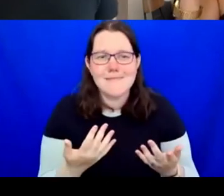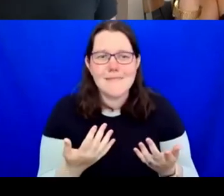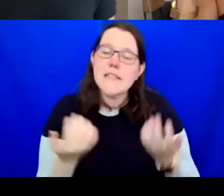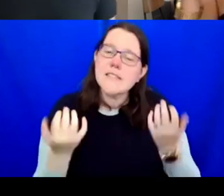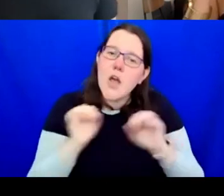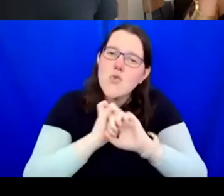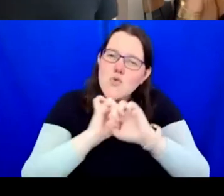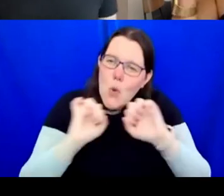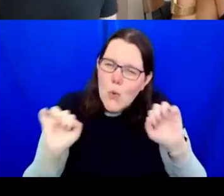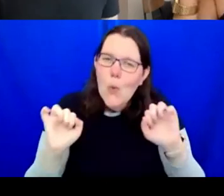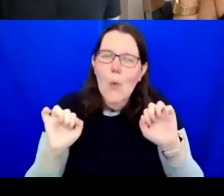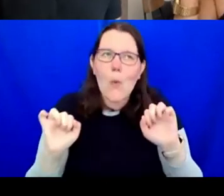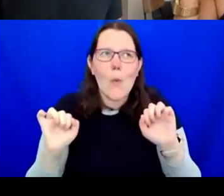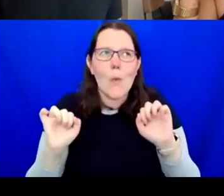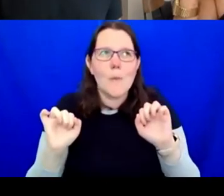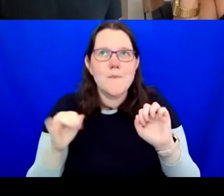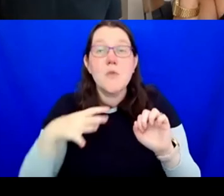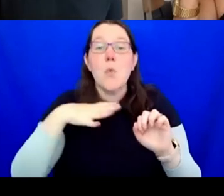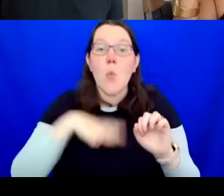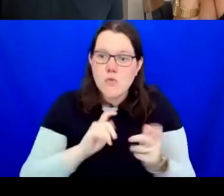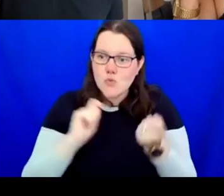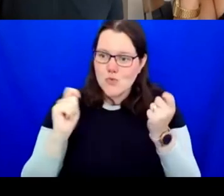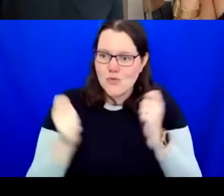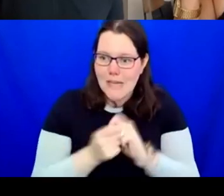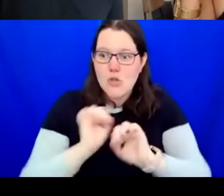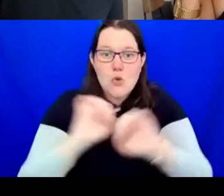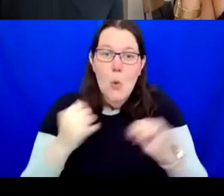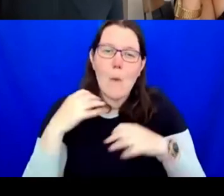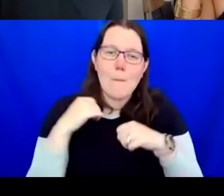change has to be over that longer period yourself. Sometimes you have to appreciate that it won't